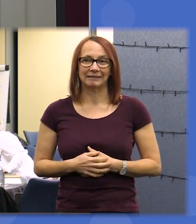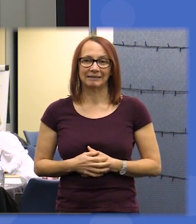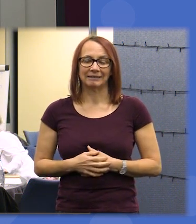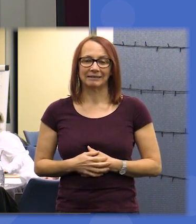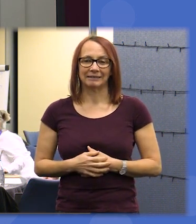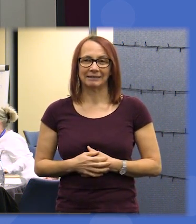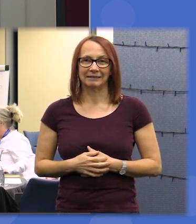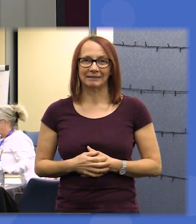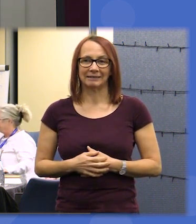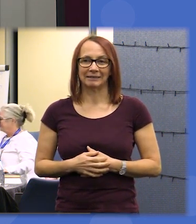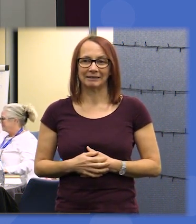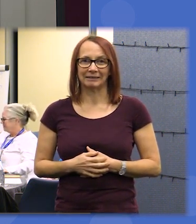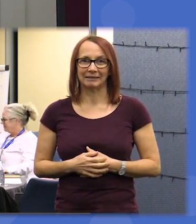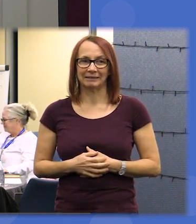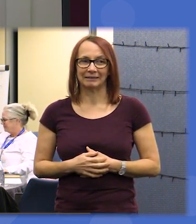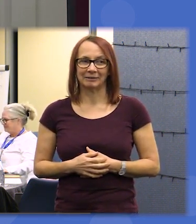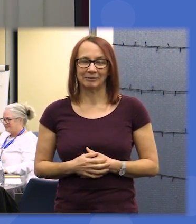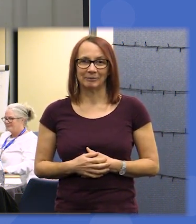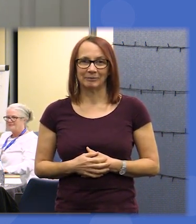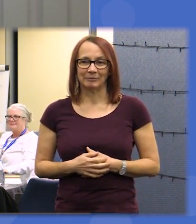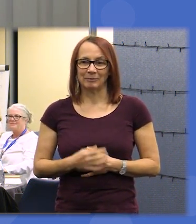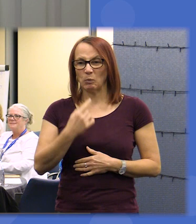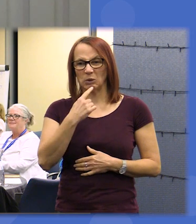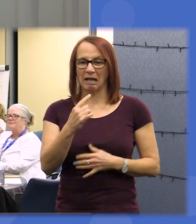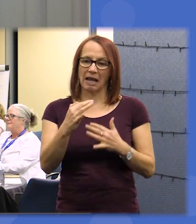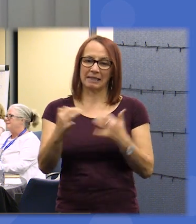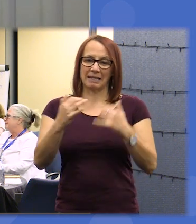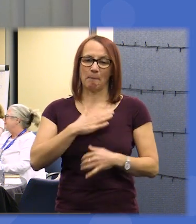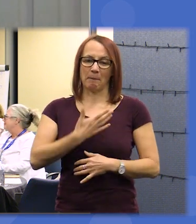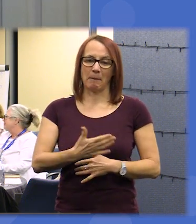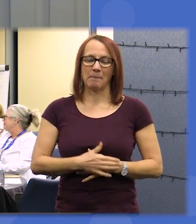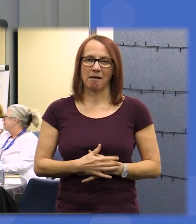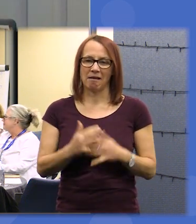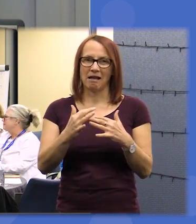identify yourself I'll give you a moment fellow assembly member is the name we